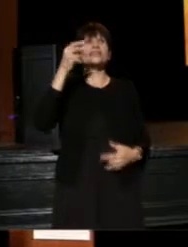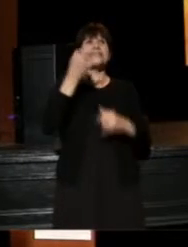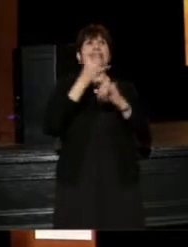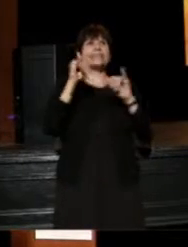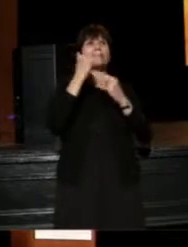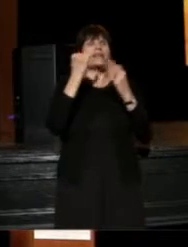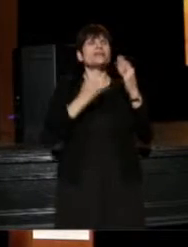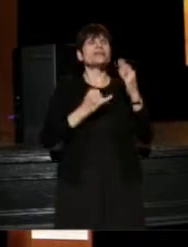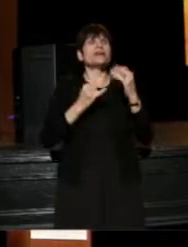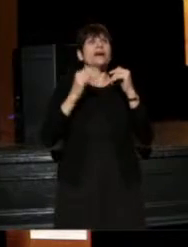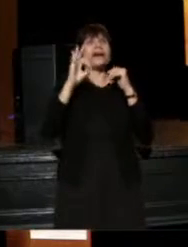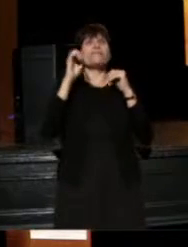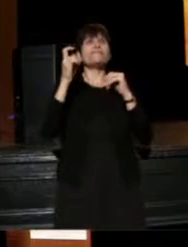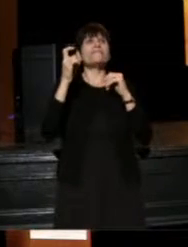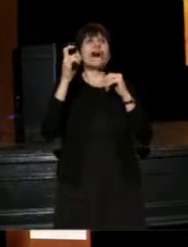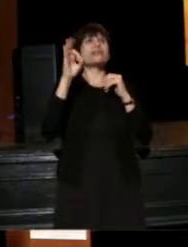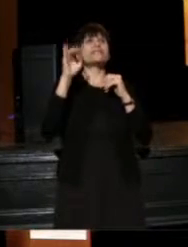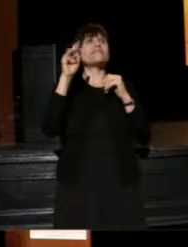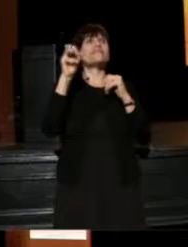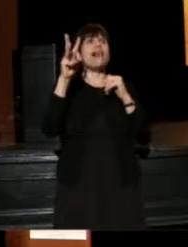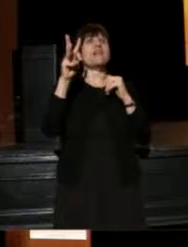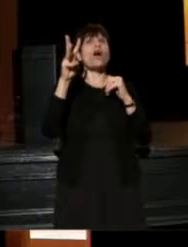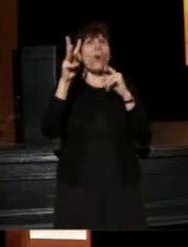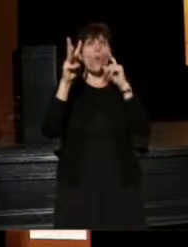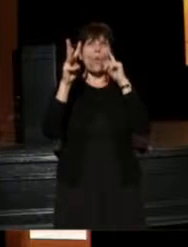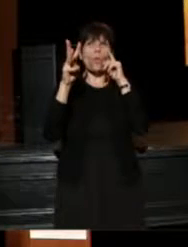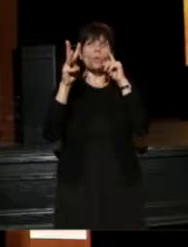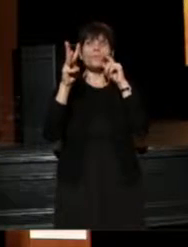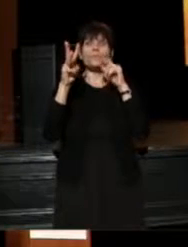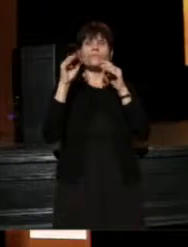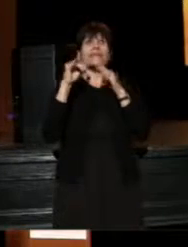at [Flaxville] with Performing Arts in Minneapolis.